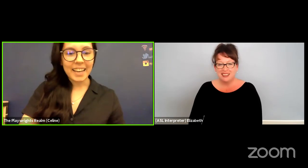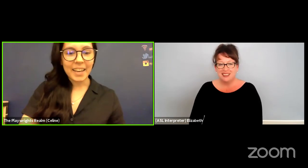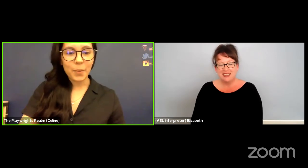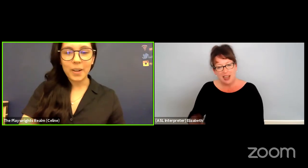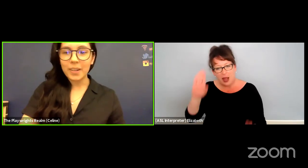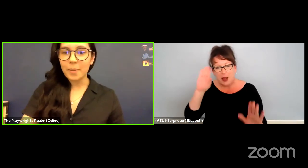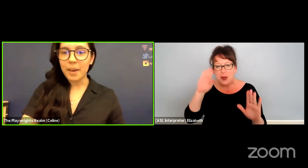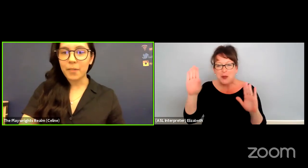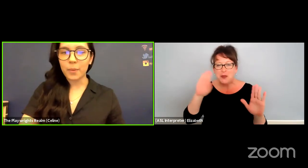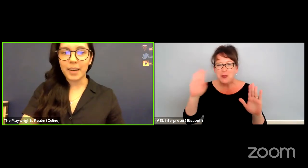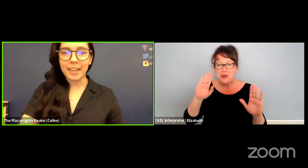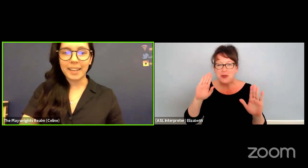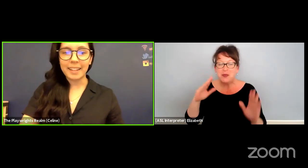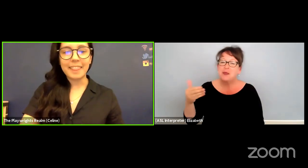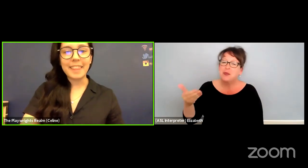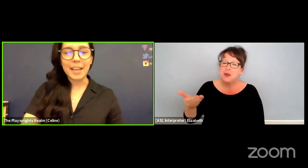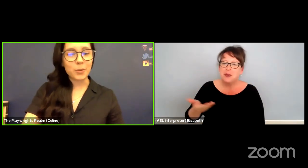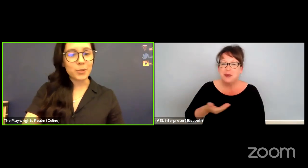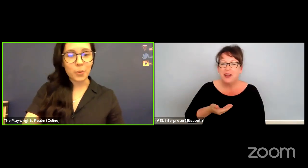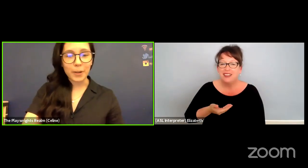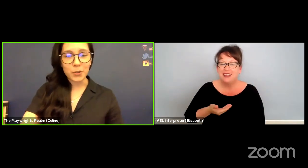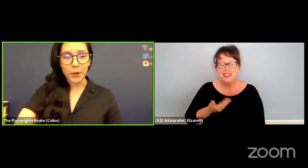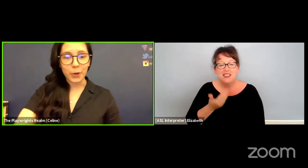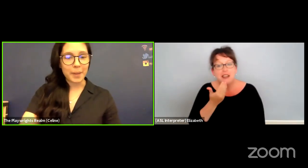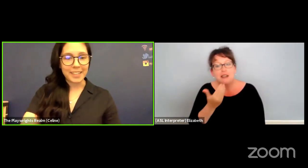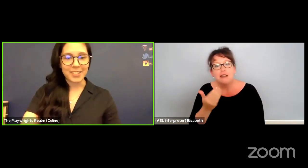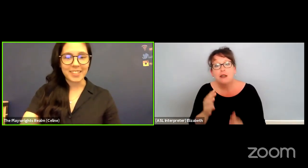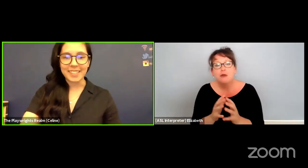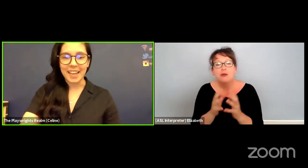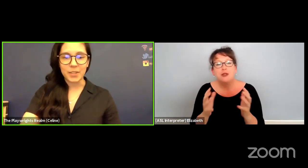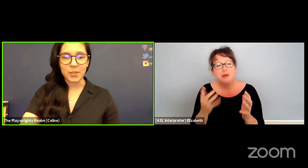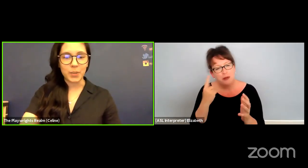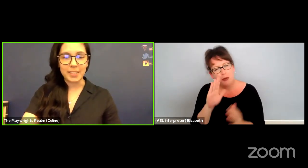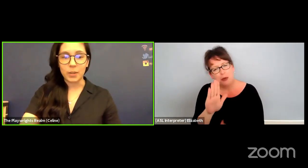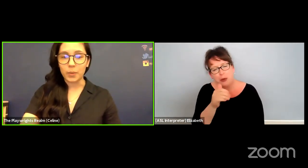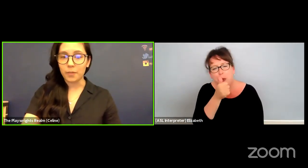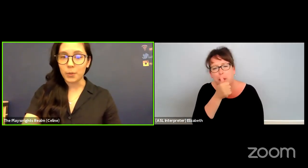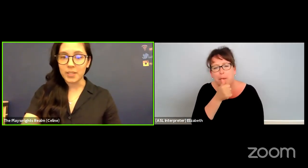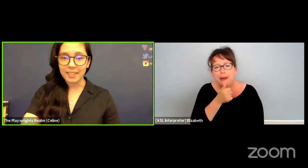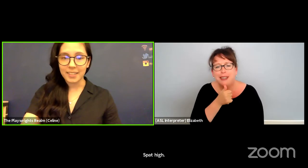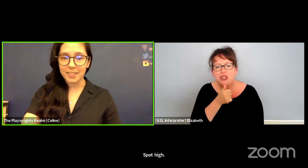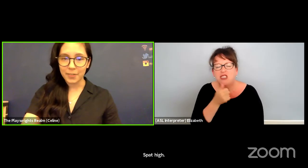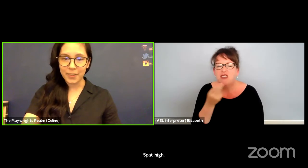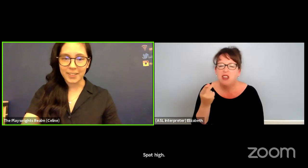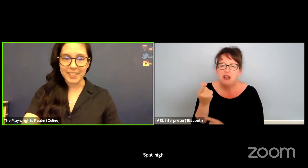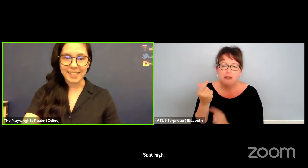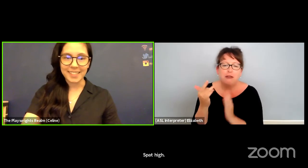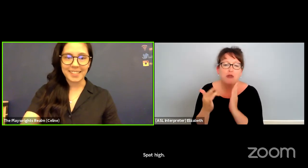Hi, welcome everyone. Thank you so much for your patience. As we dealt with a few technical difficulties